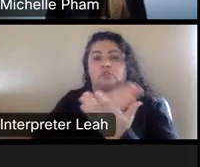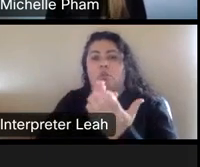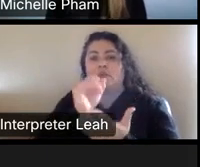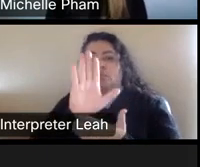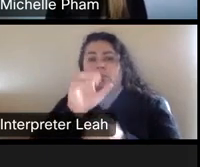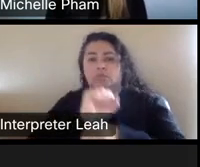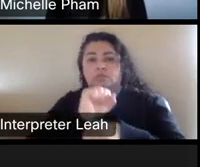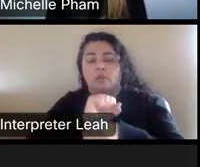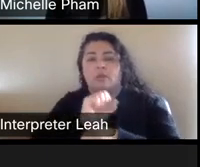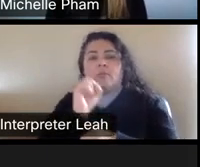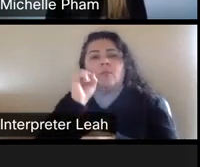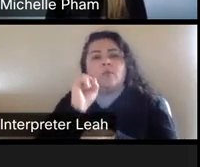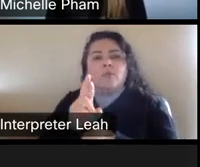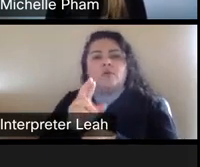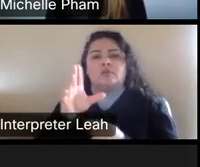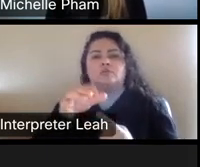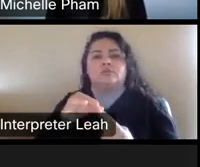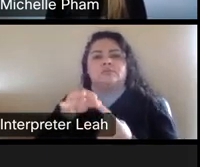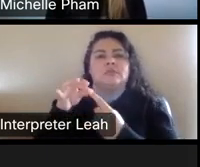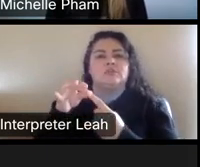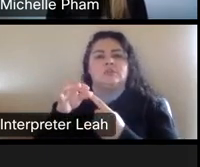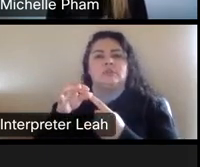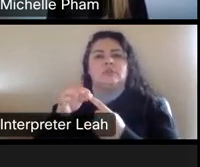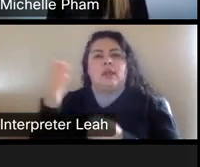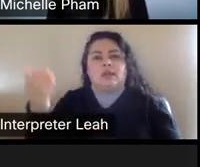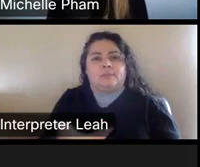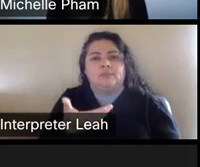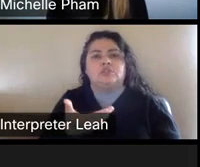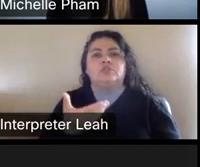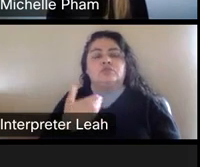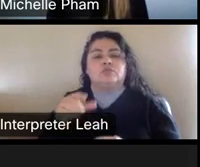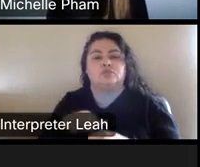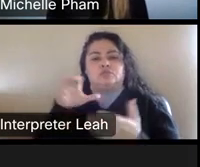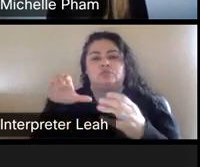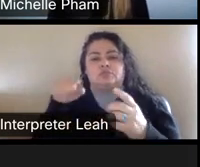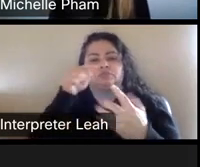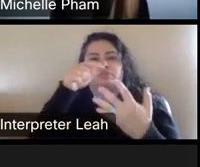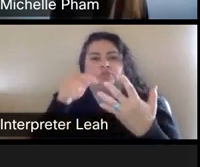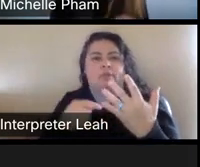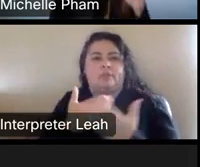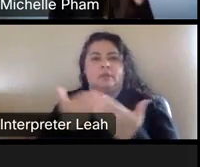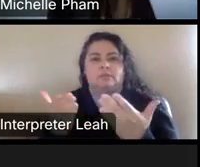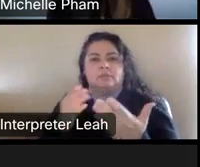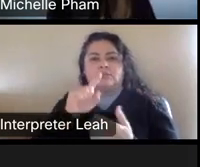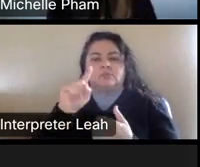or you were especially commissioned to do certain things. And it only you can only have, um.